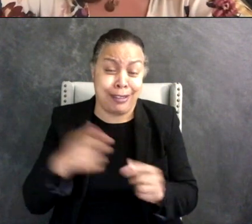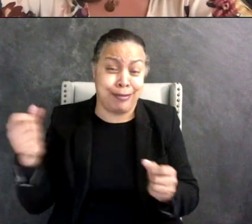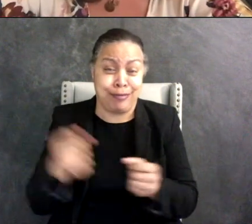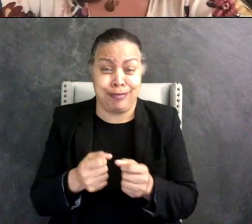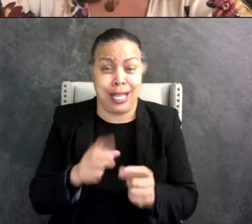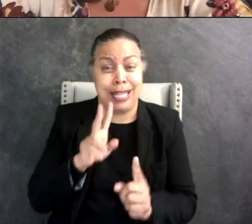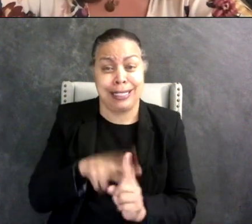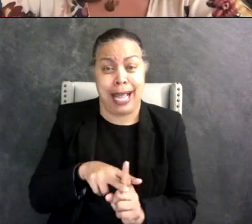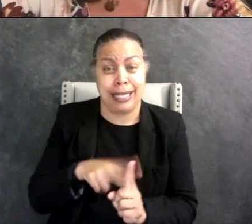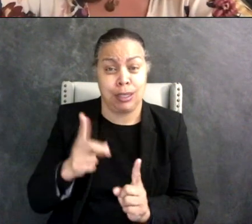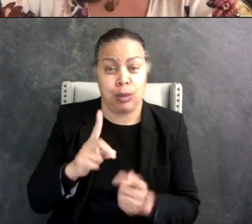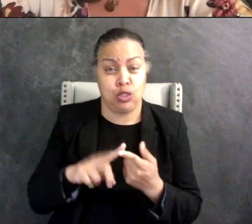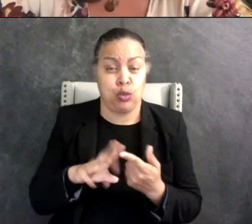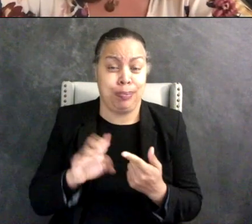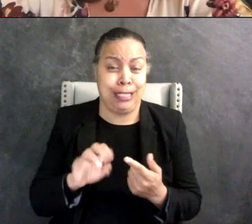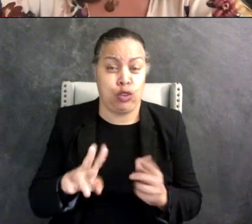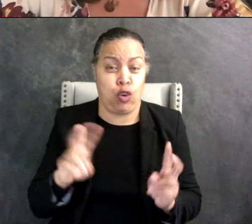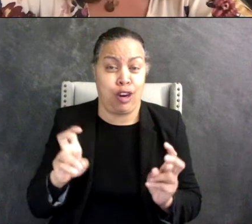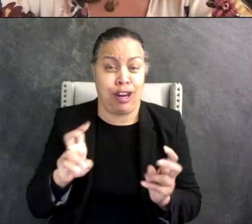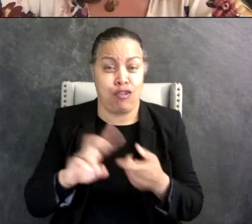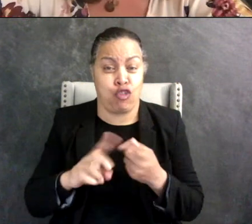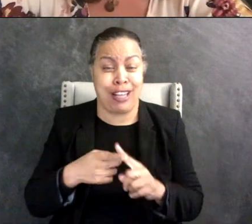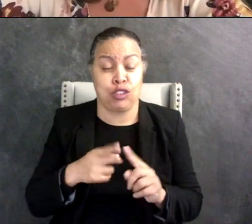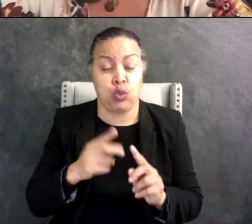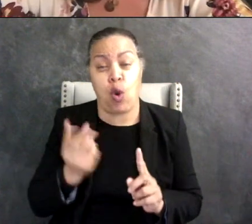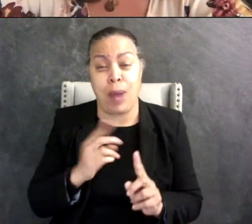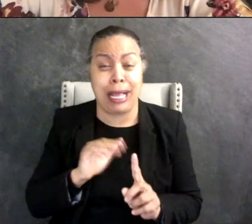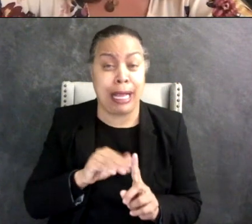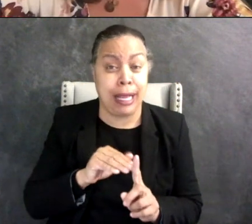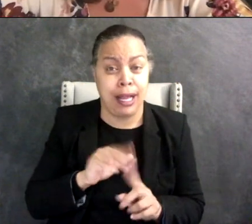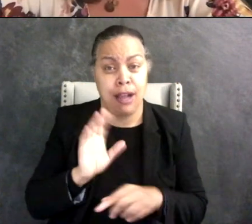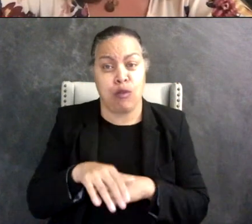to like you know kind of be on your back all the time and like force you to act a certain way